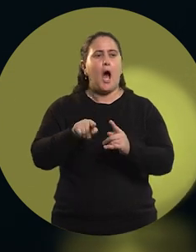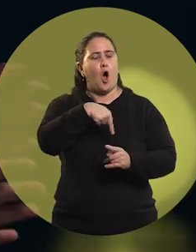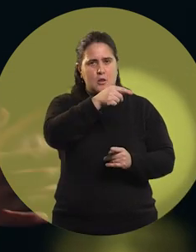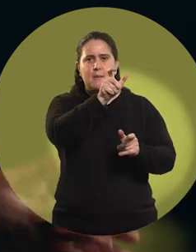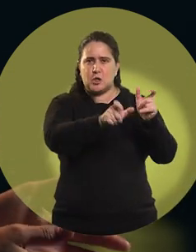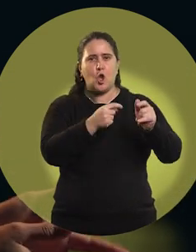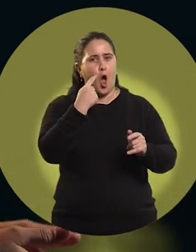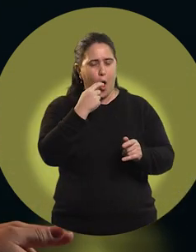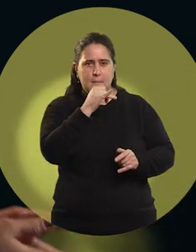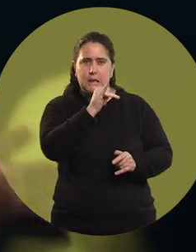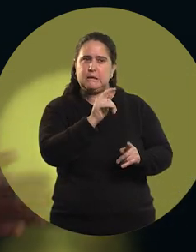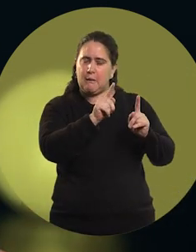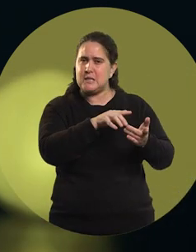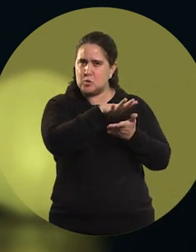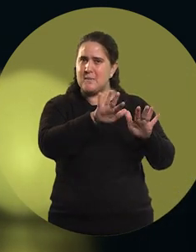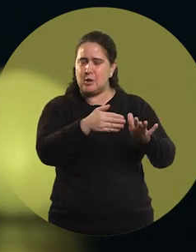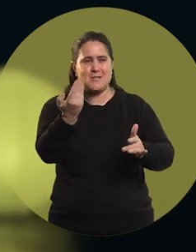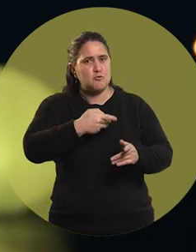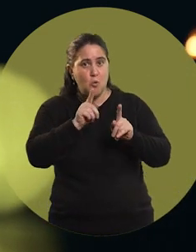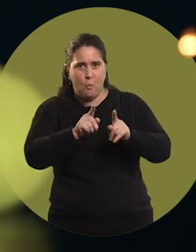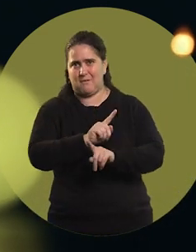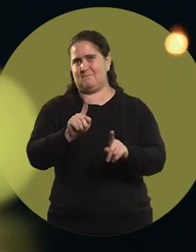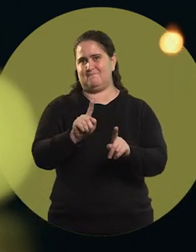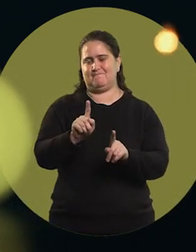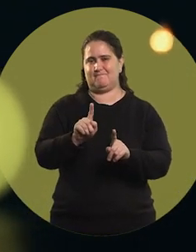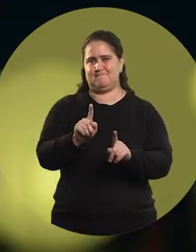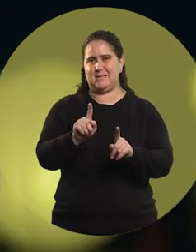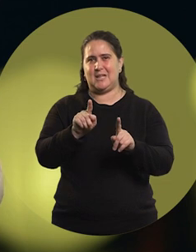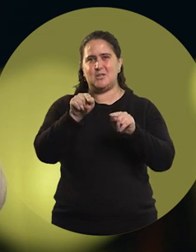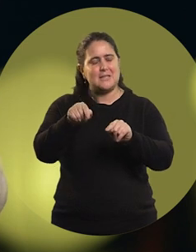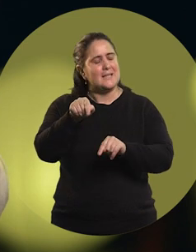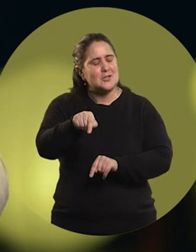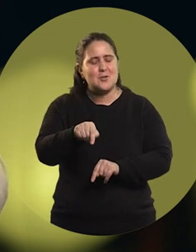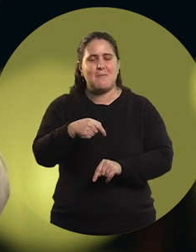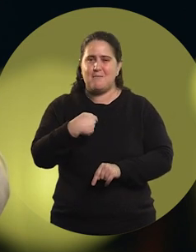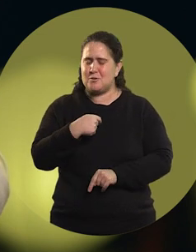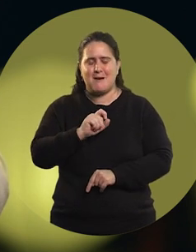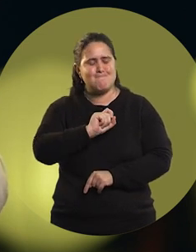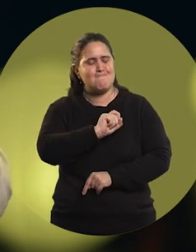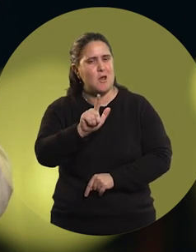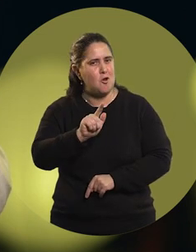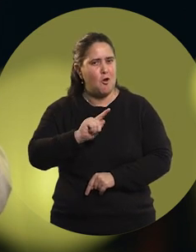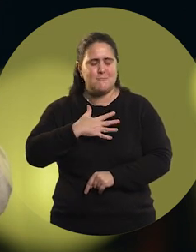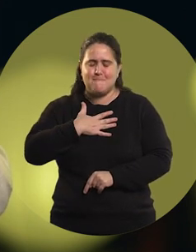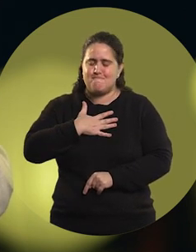had happened to other pilots, but they had not had the same sanction. And that was what frustrated me the most,